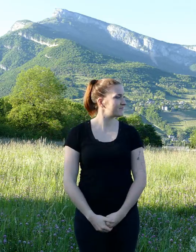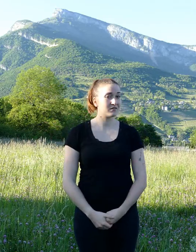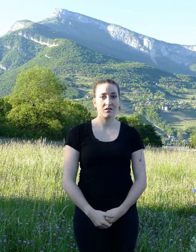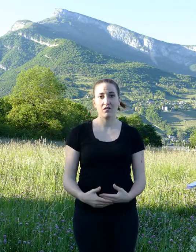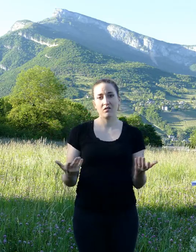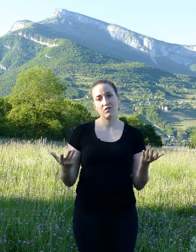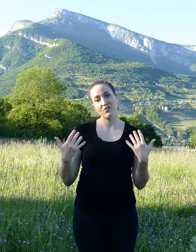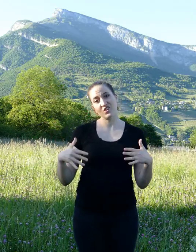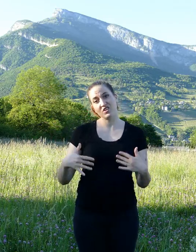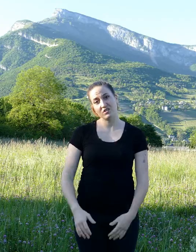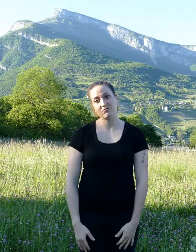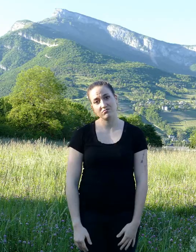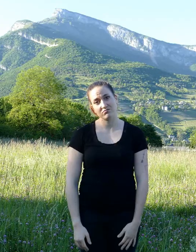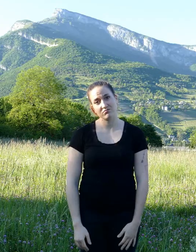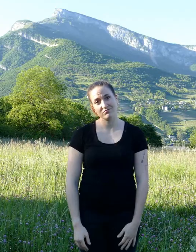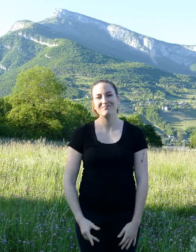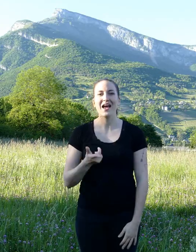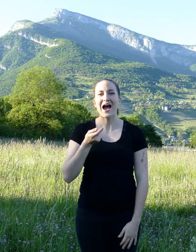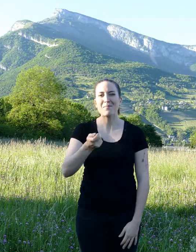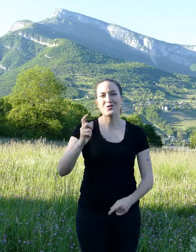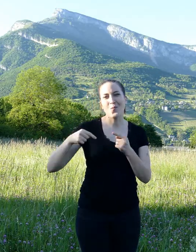It's over ... see you soon for a next story